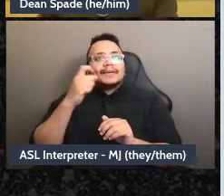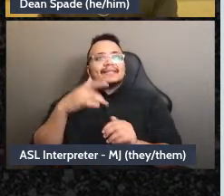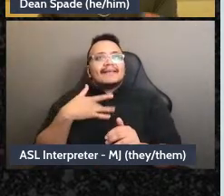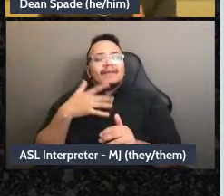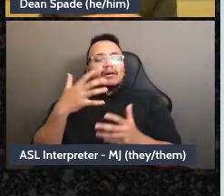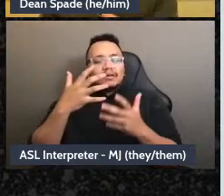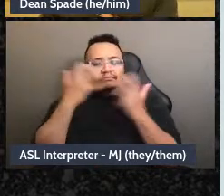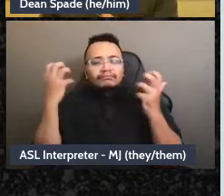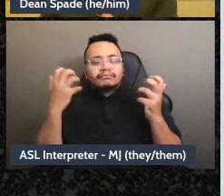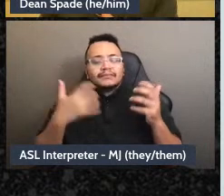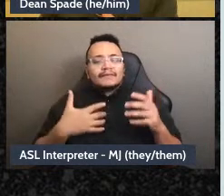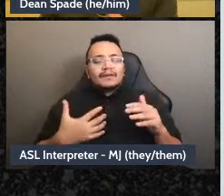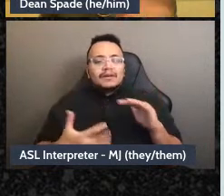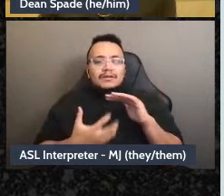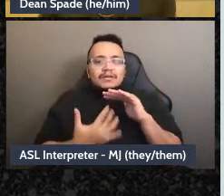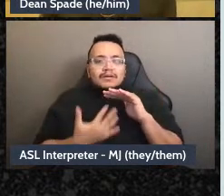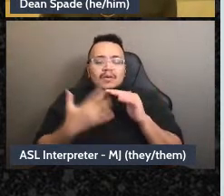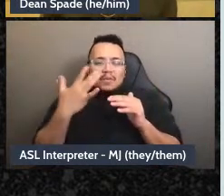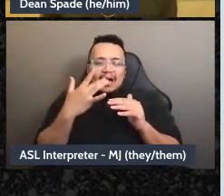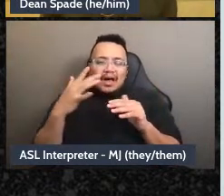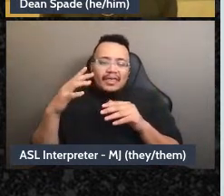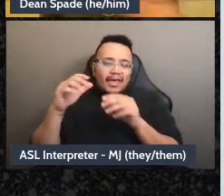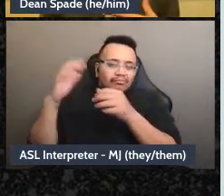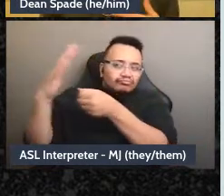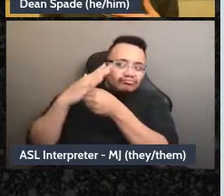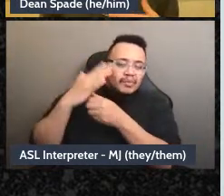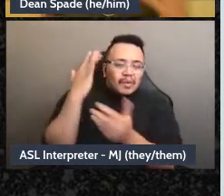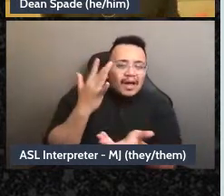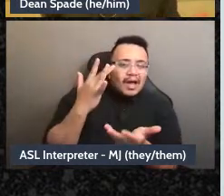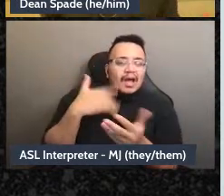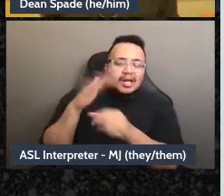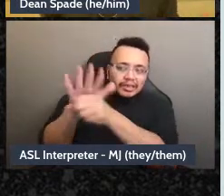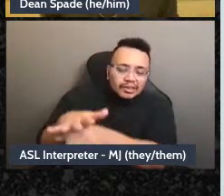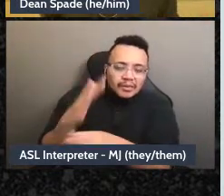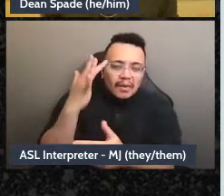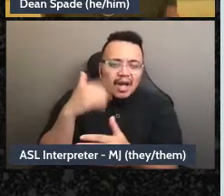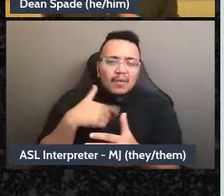maybe they've been through it before or they heard about it and they want to help which is beautiful